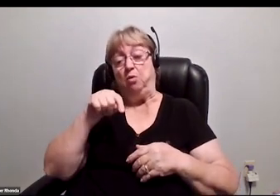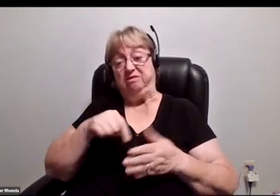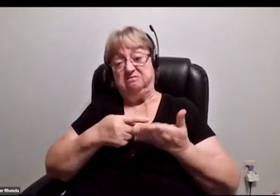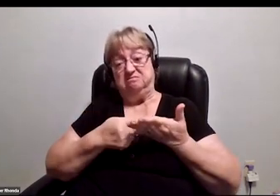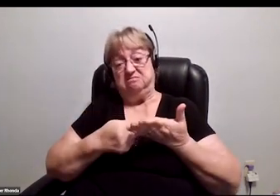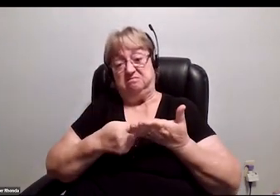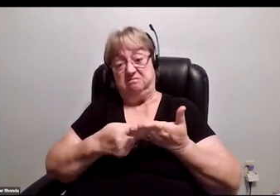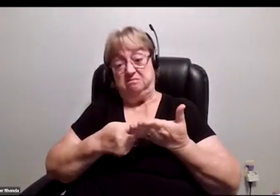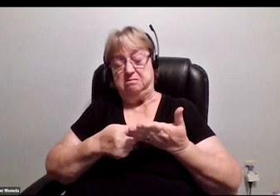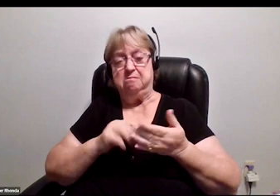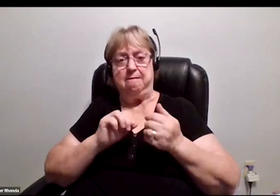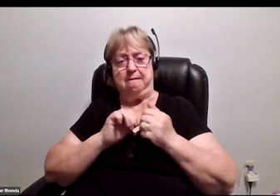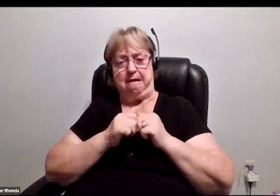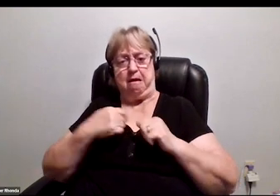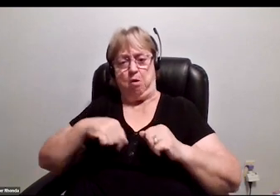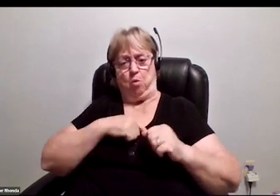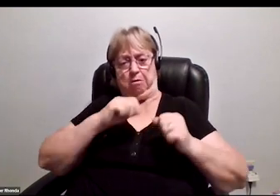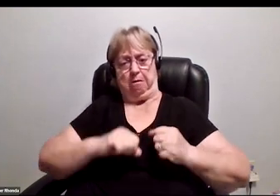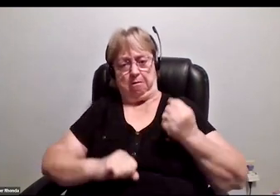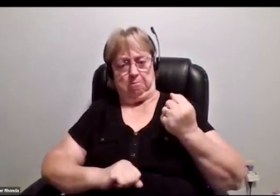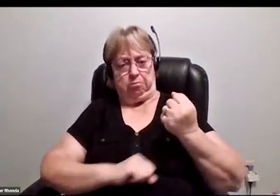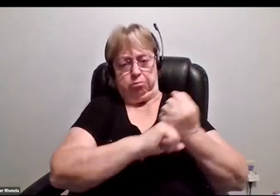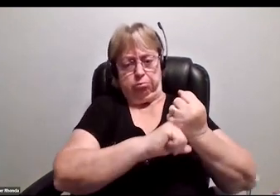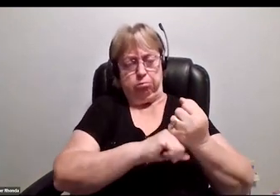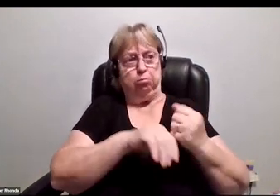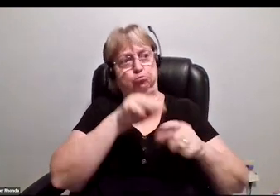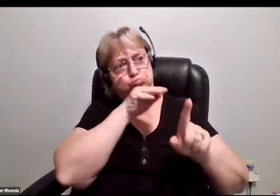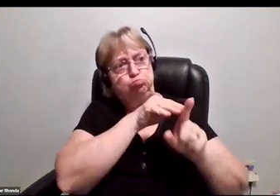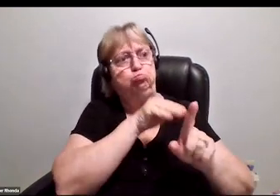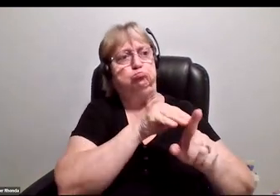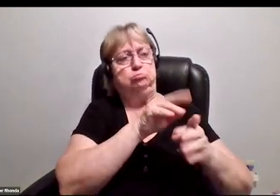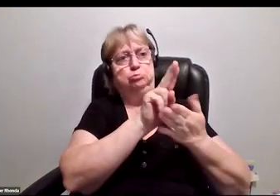to universities, schools, social programs